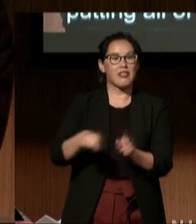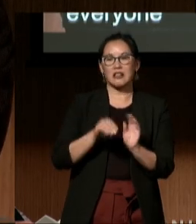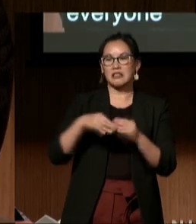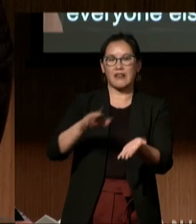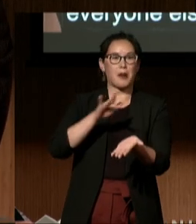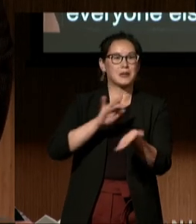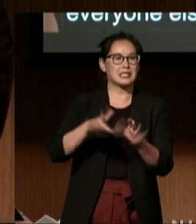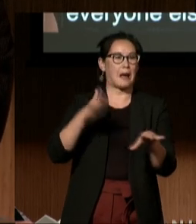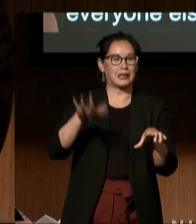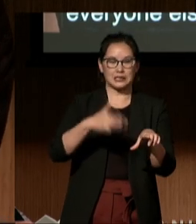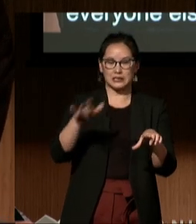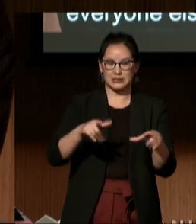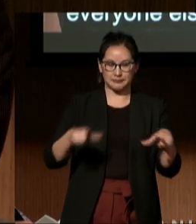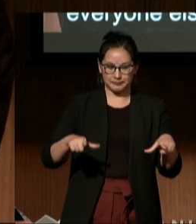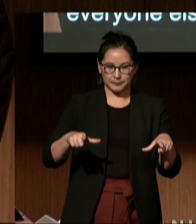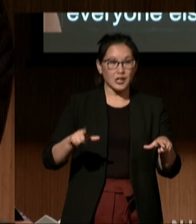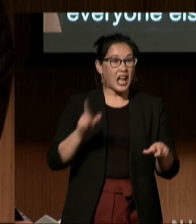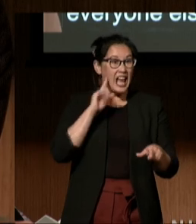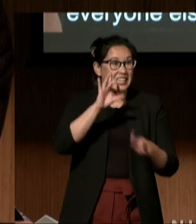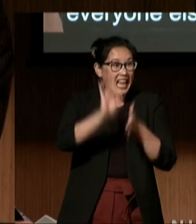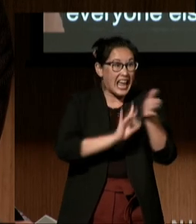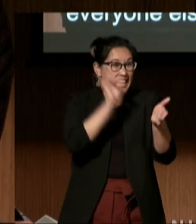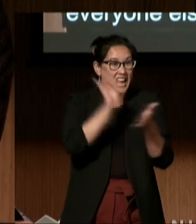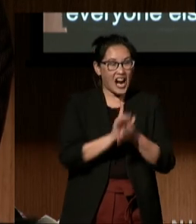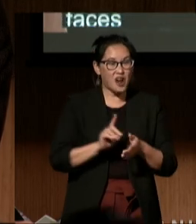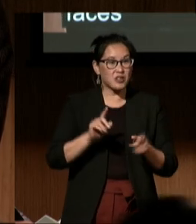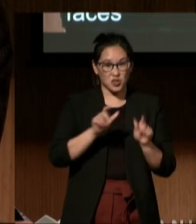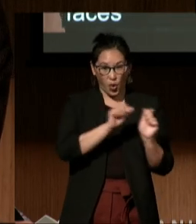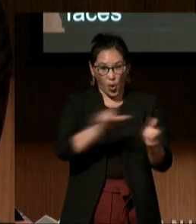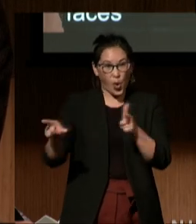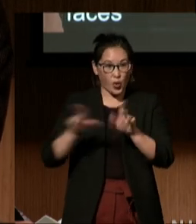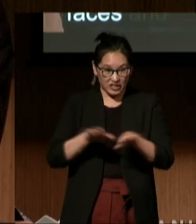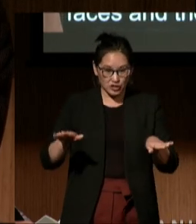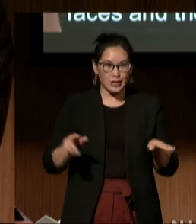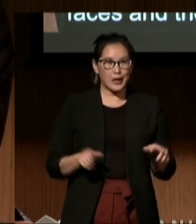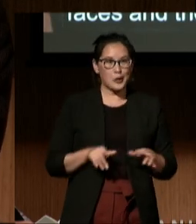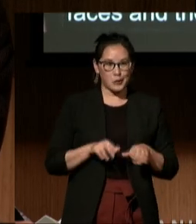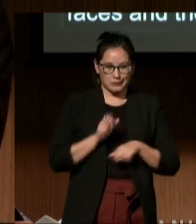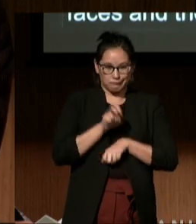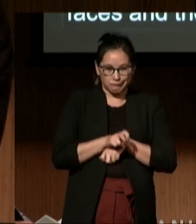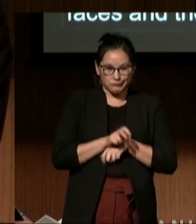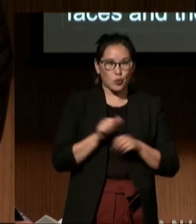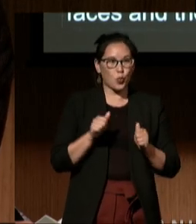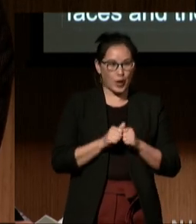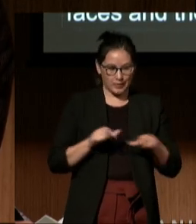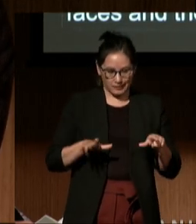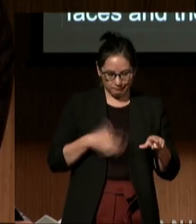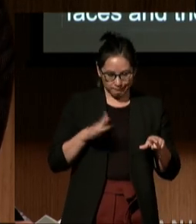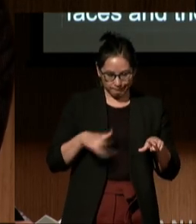and they were just like that for eight hours straight all at a time. It was very hard to see that, just seeing the kids